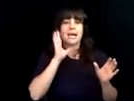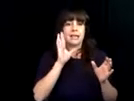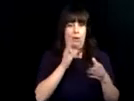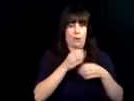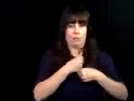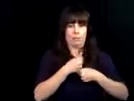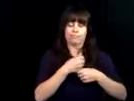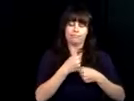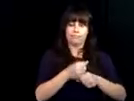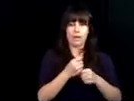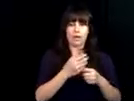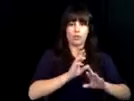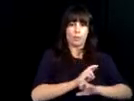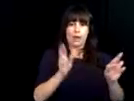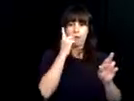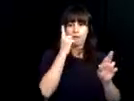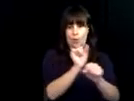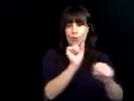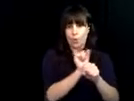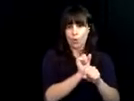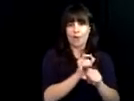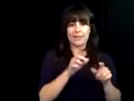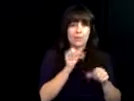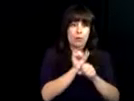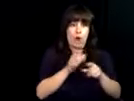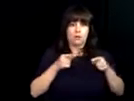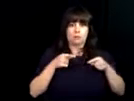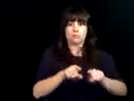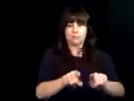recently rolled out "Steer your Career" a series of workshops surrounding